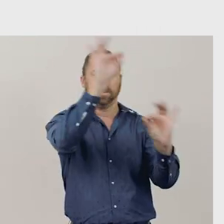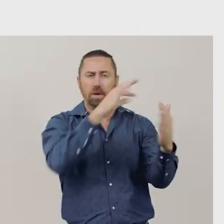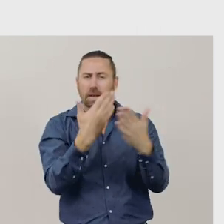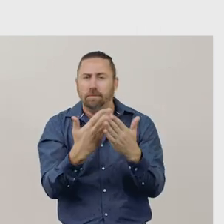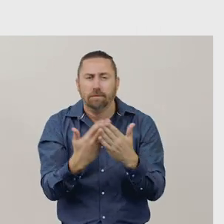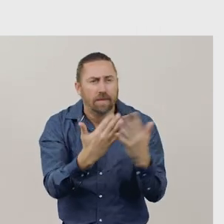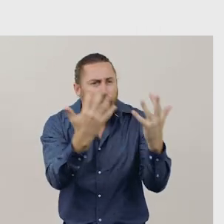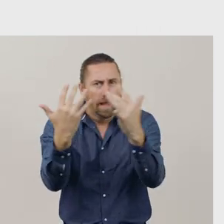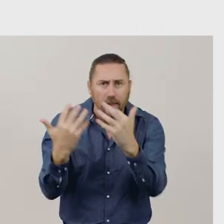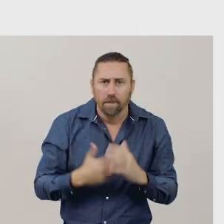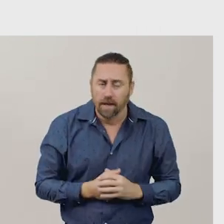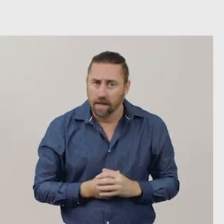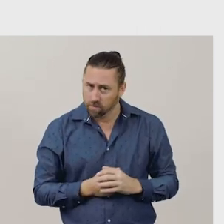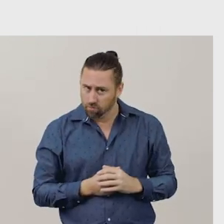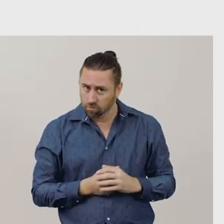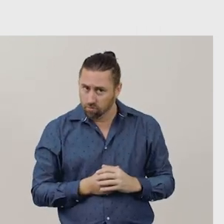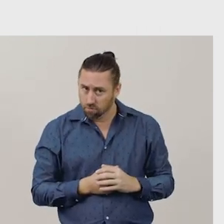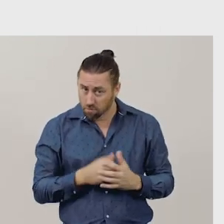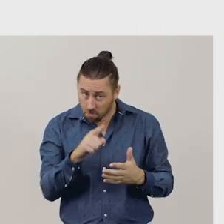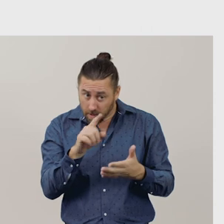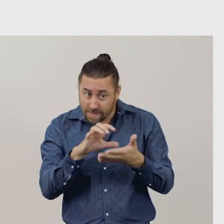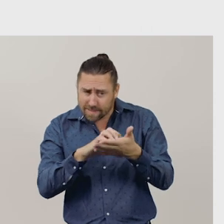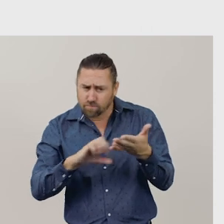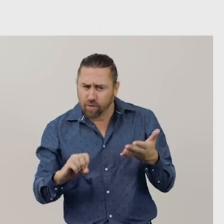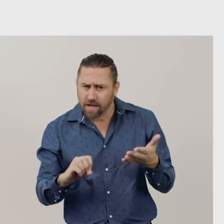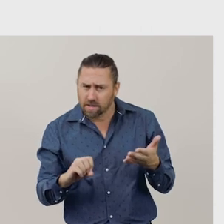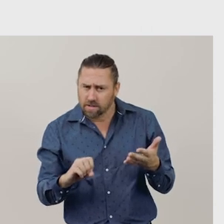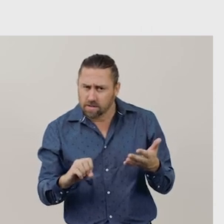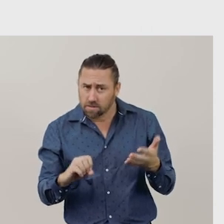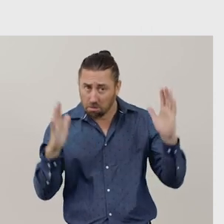Is this a subtraction problem? Let me think.